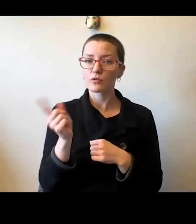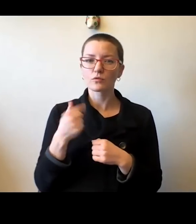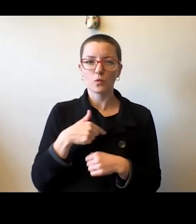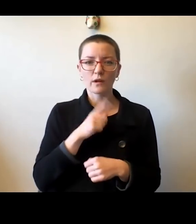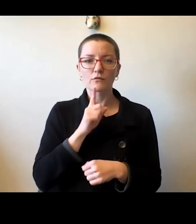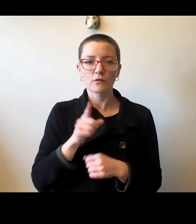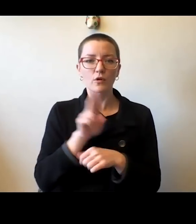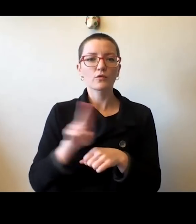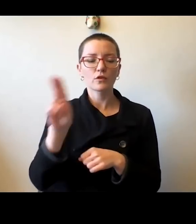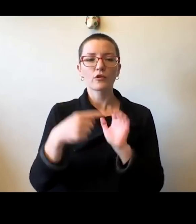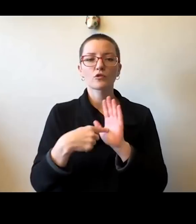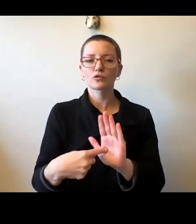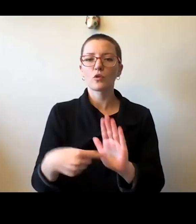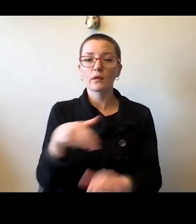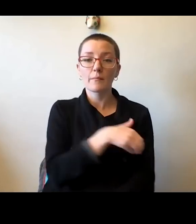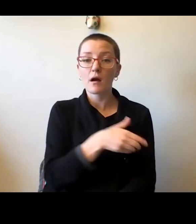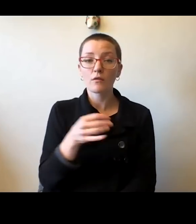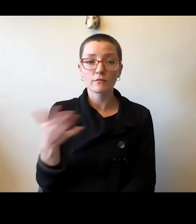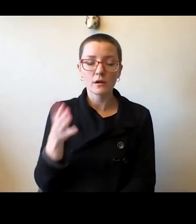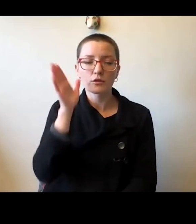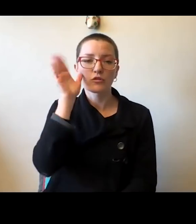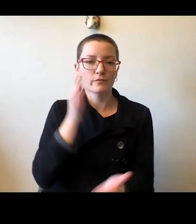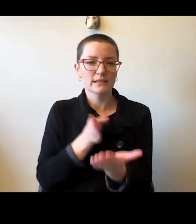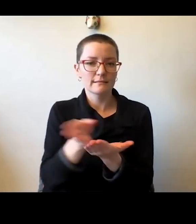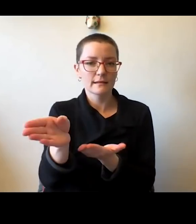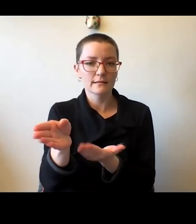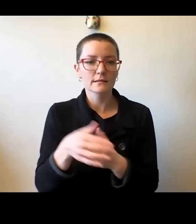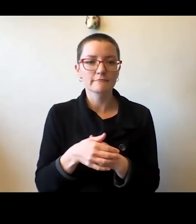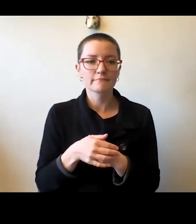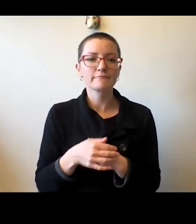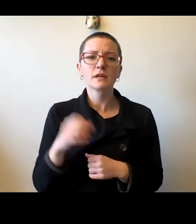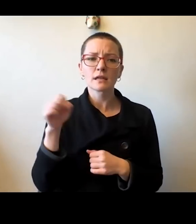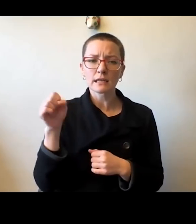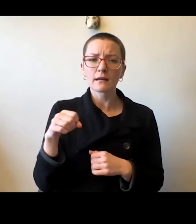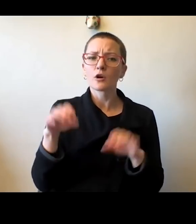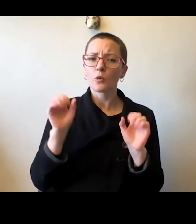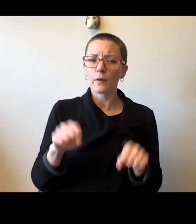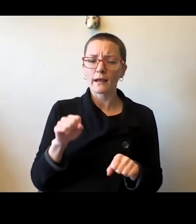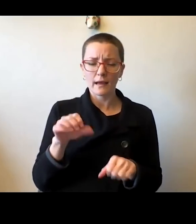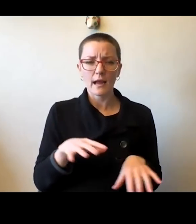of resilience. But while we can certainly take pride in that resilience,